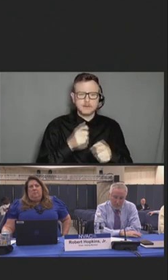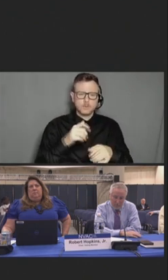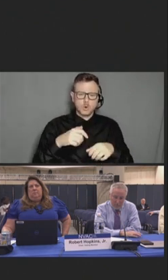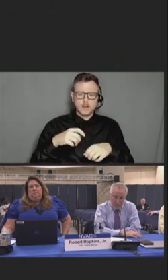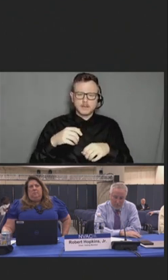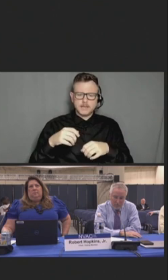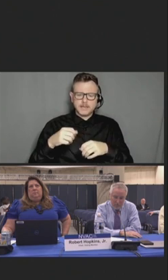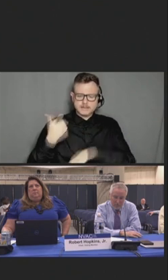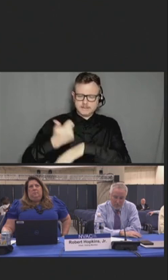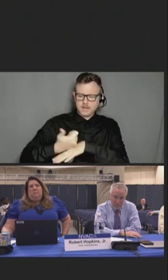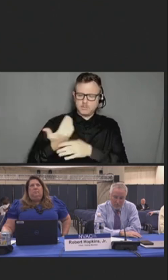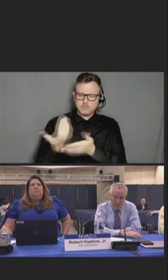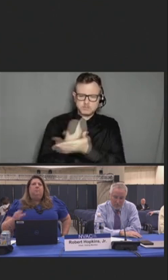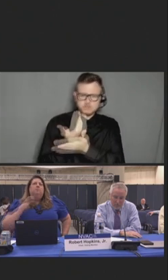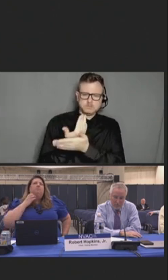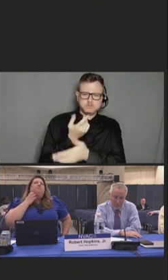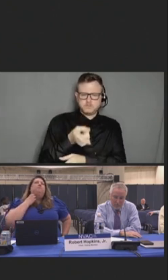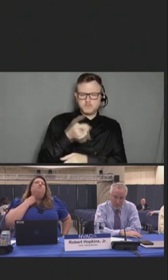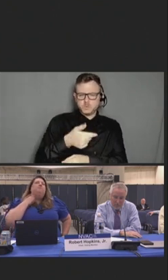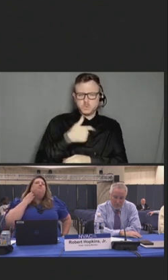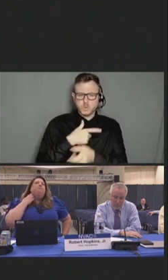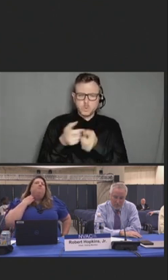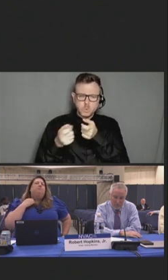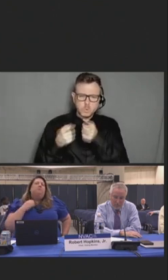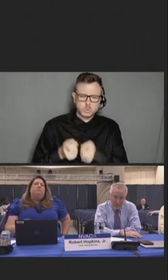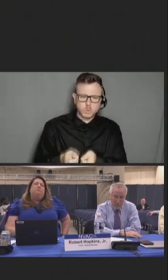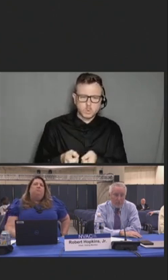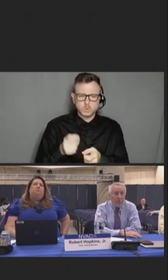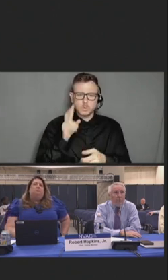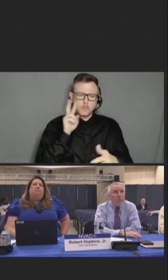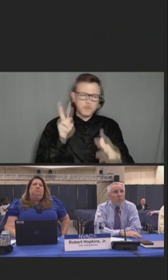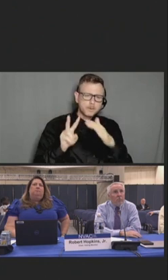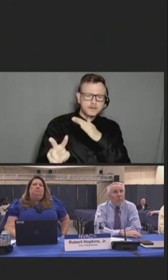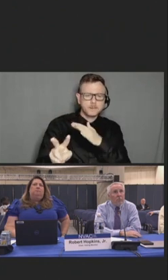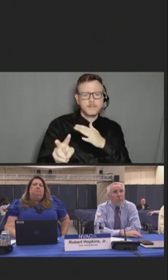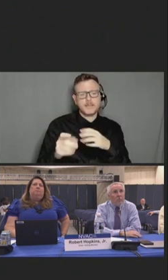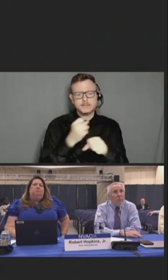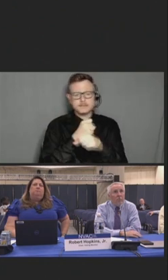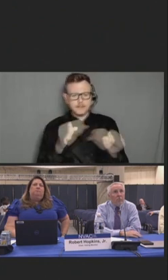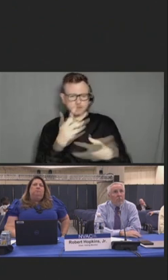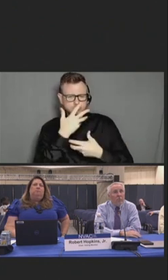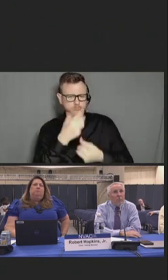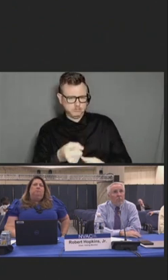For healthcare workers, three levels of support, individual, team and community are especially